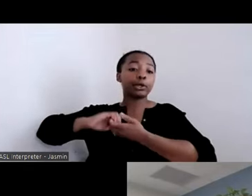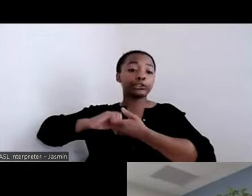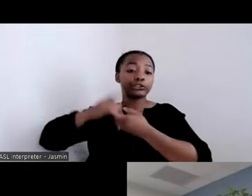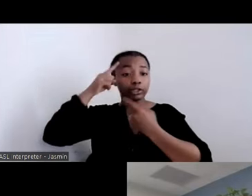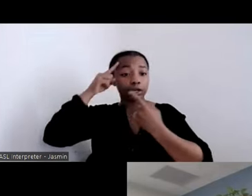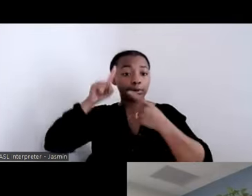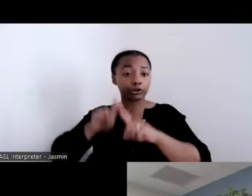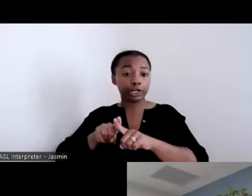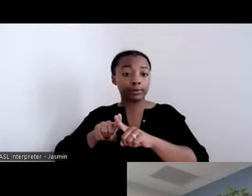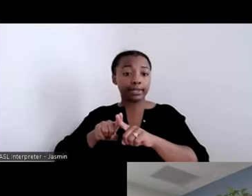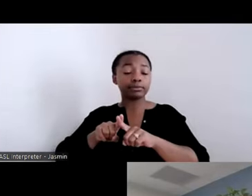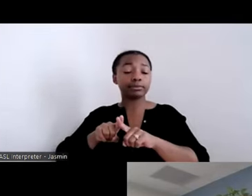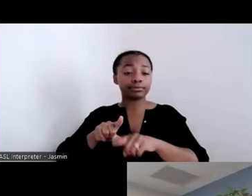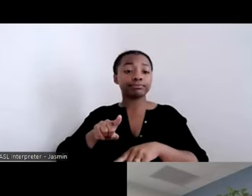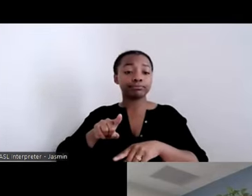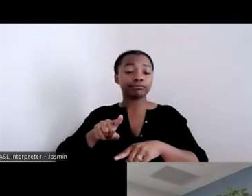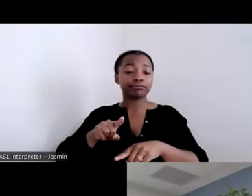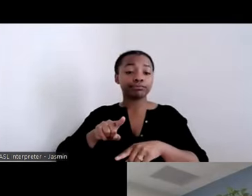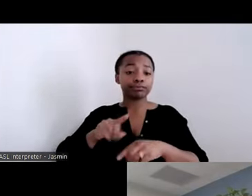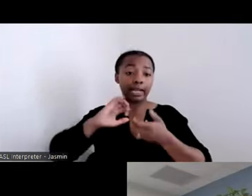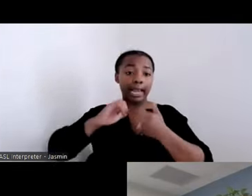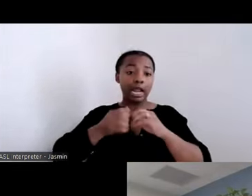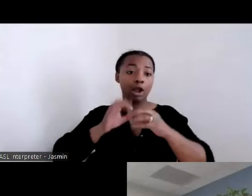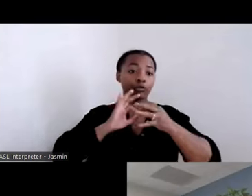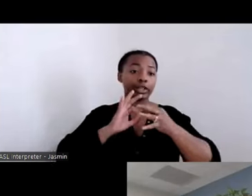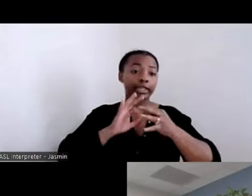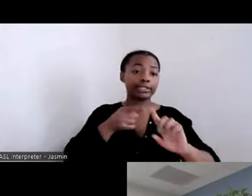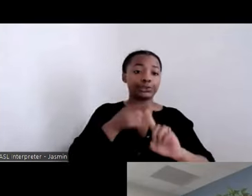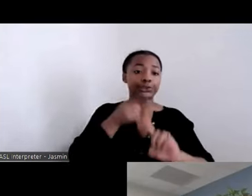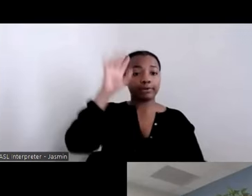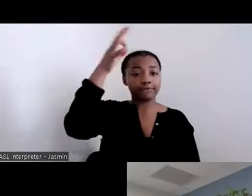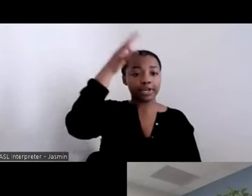federal vouchers that they have exclusive to the people we serve. To date through